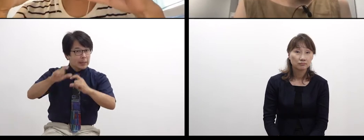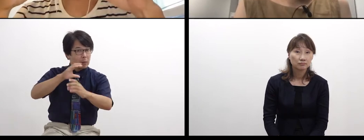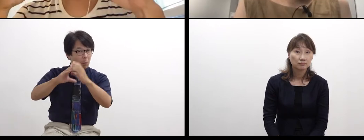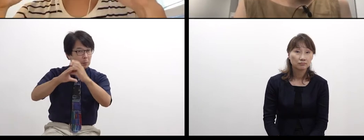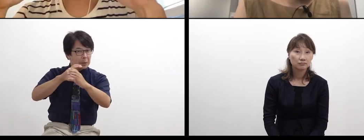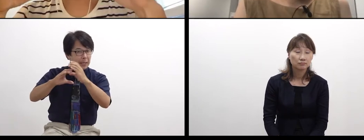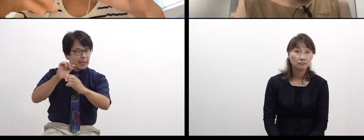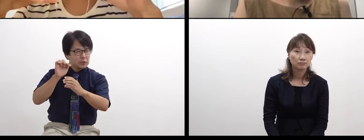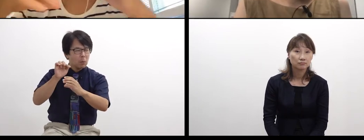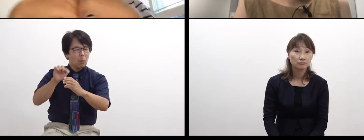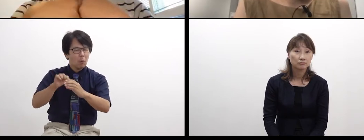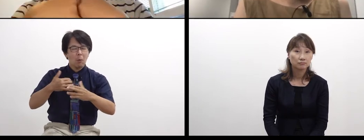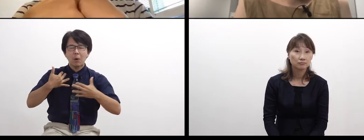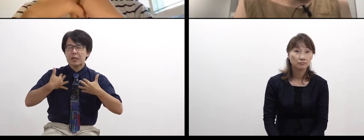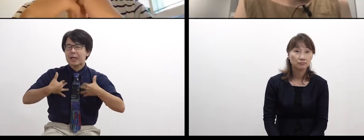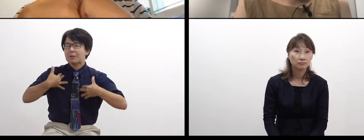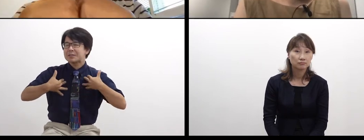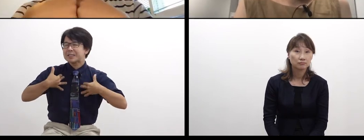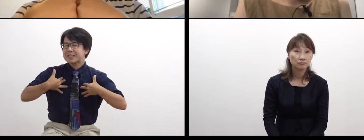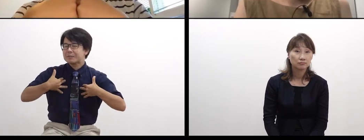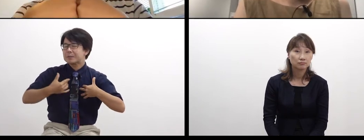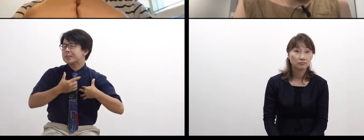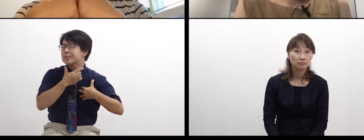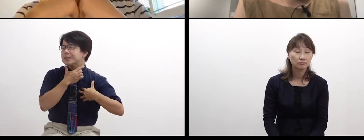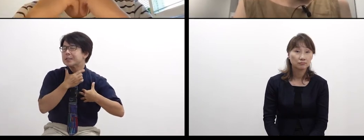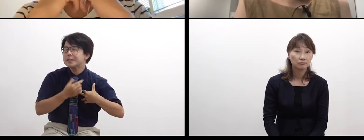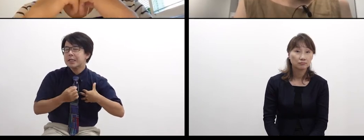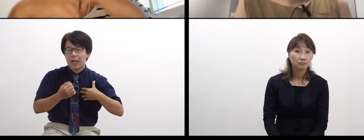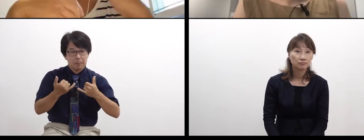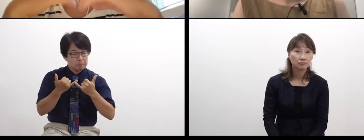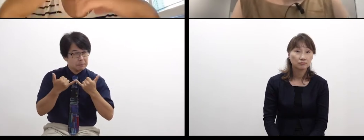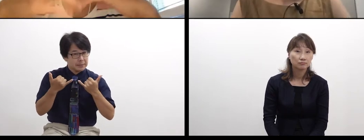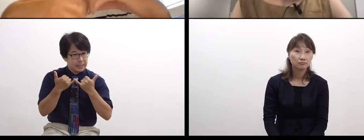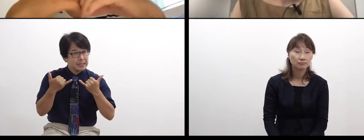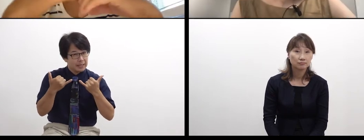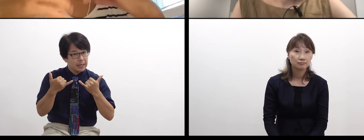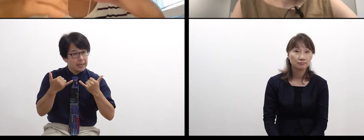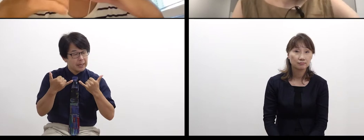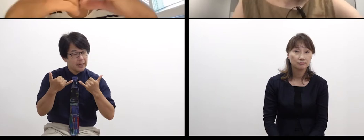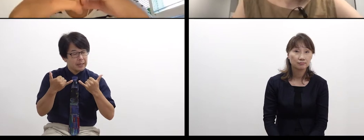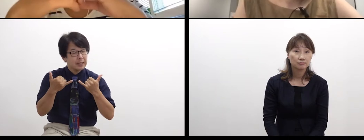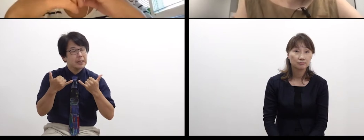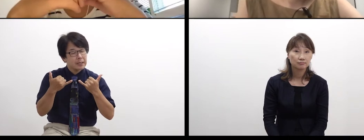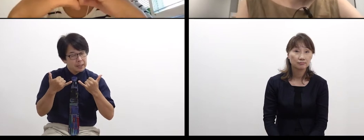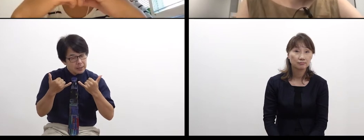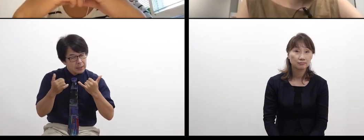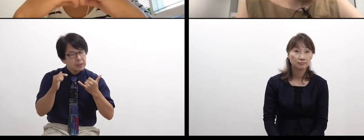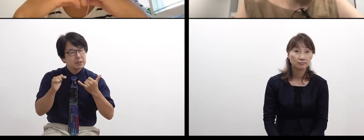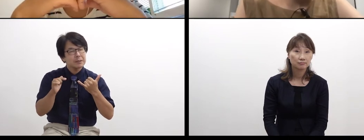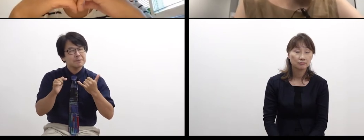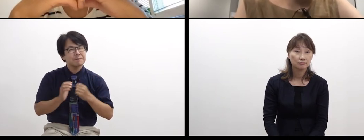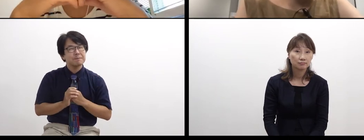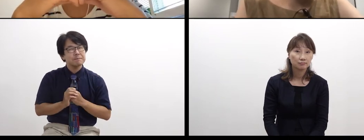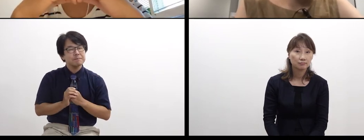you have some appetite or will to make communications